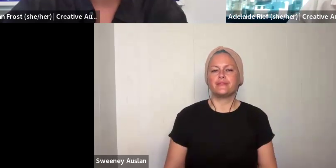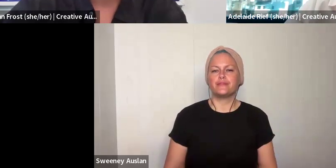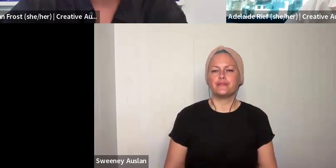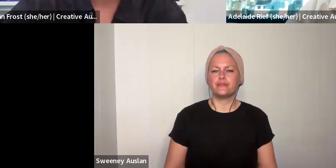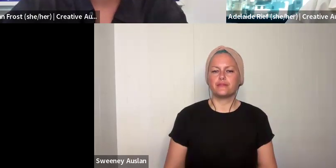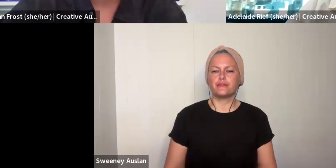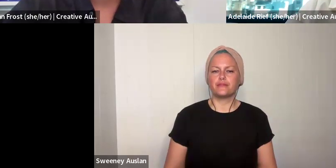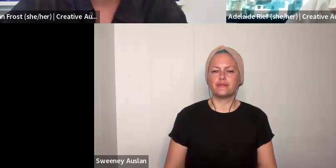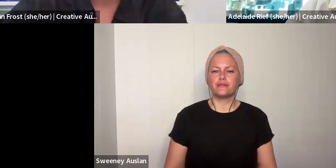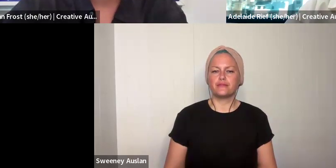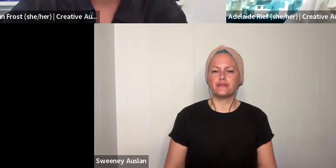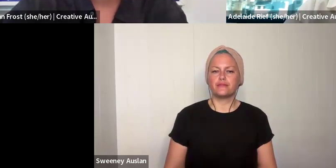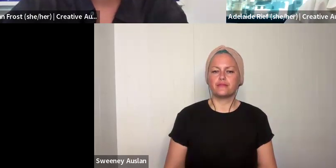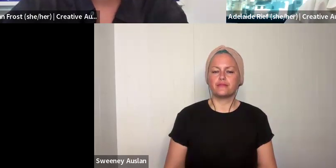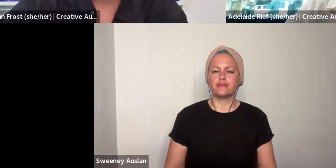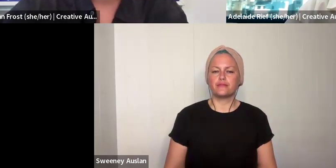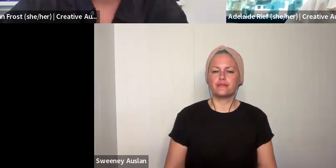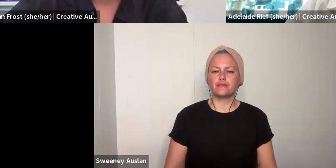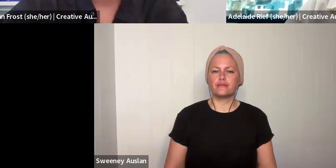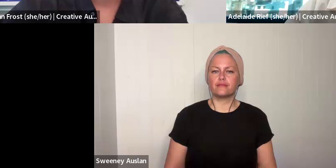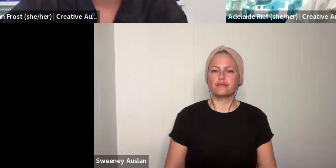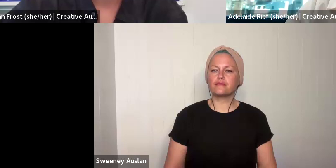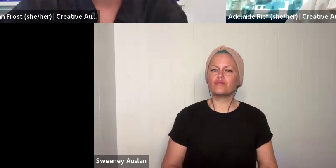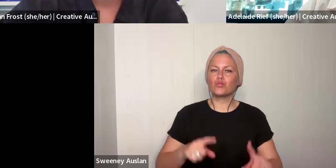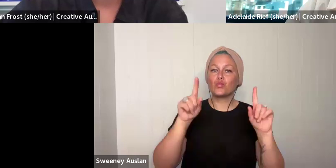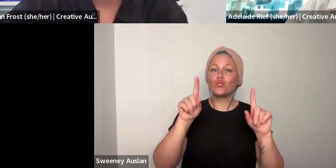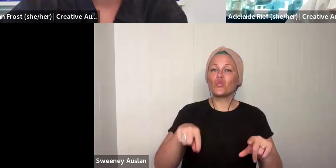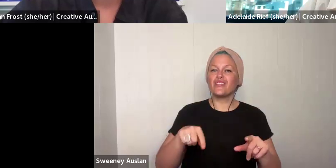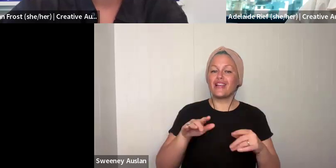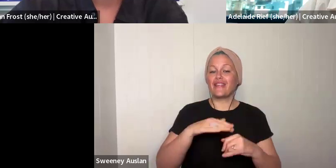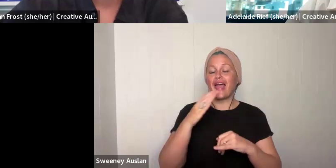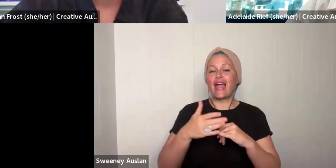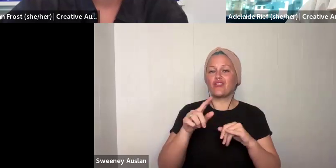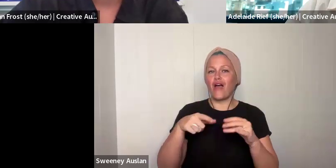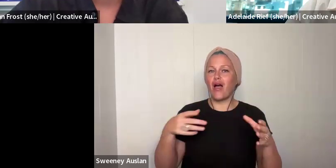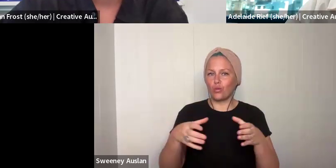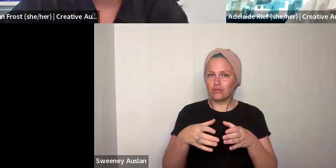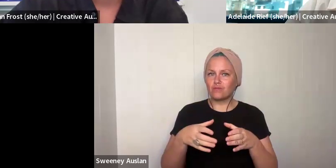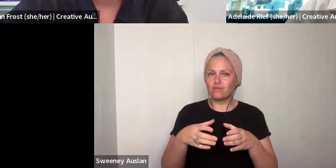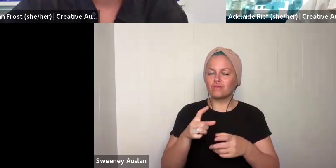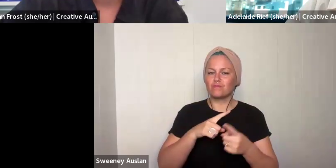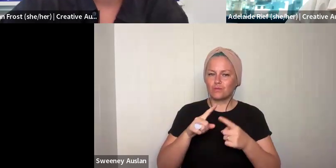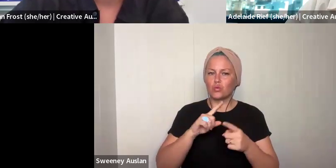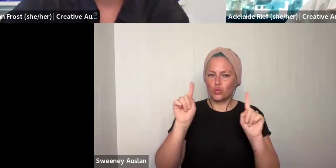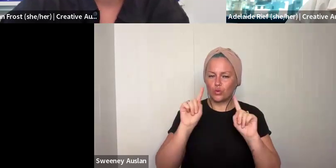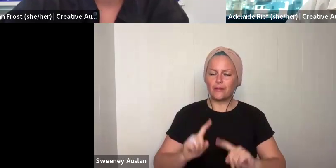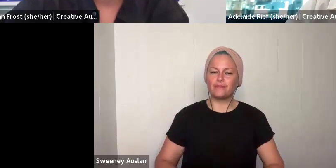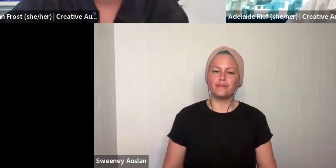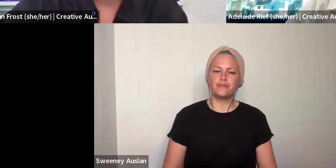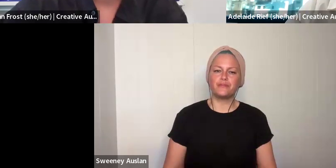committed to that. We will be looking for that. Not just in your CV, but also in the responses that you write an